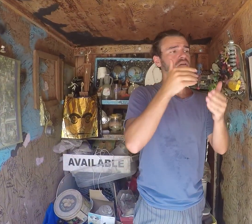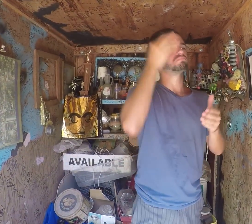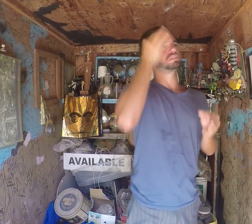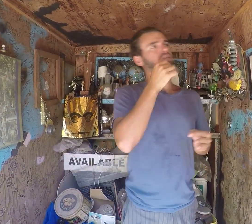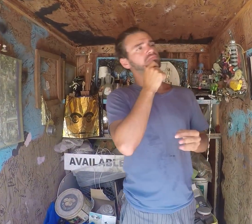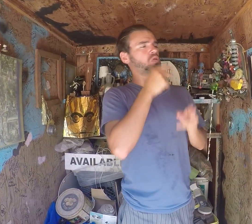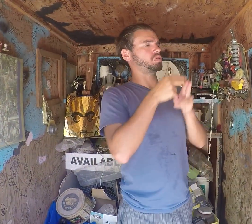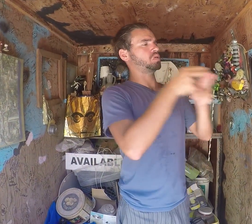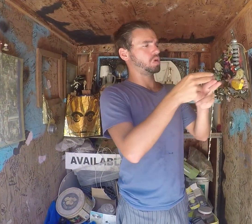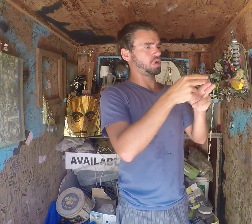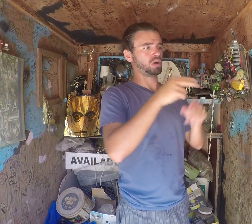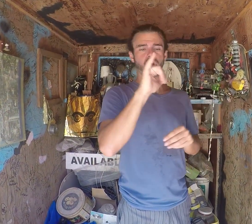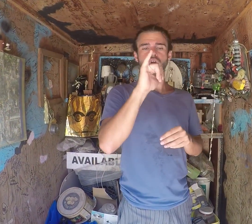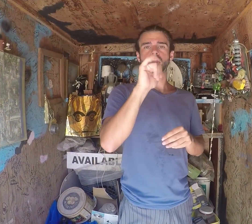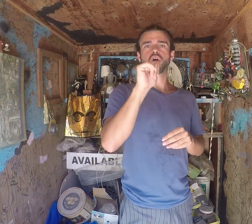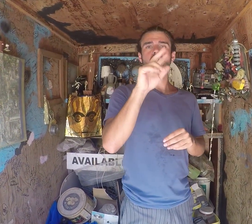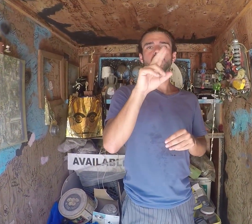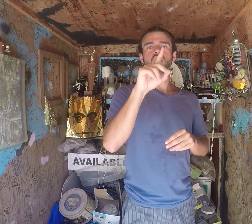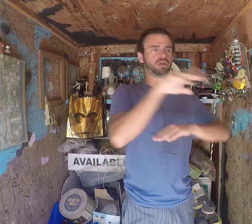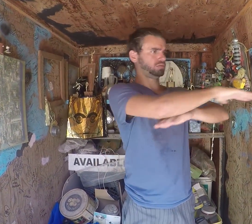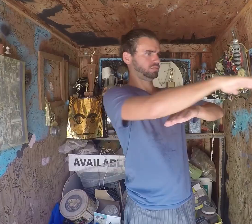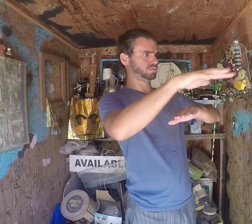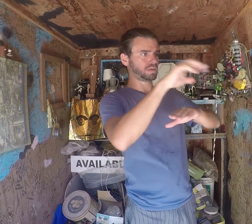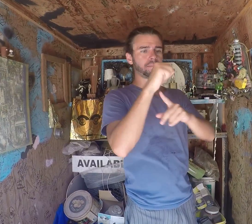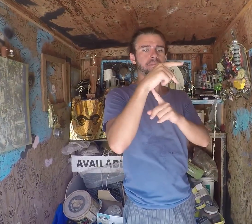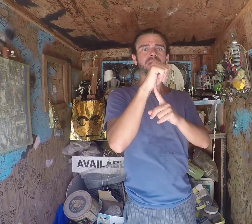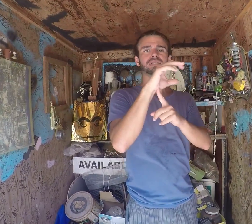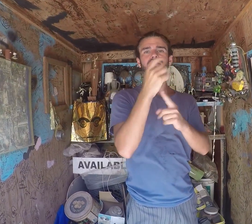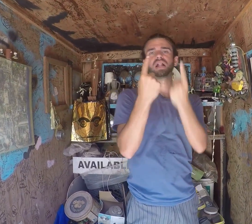It used to be "Yard Space 11"